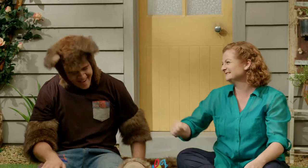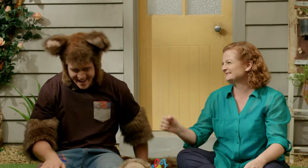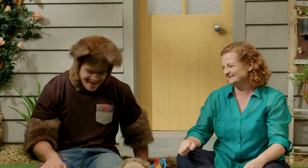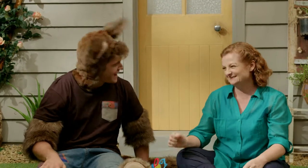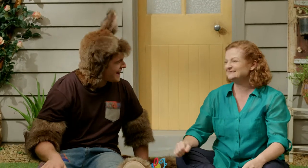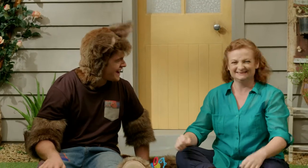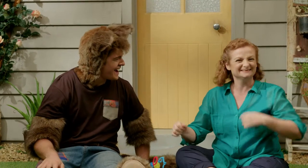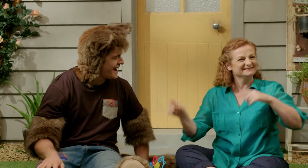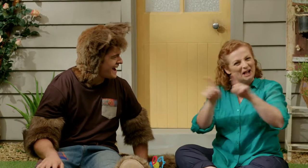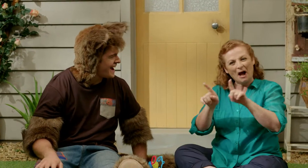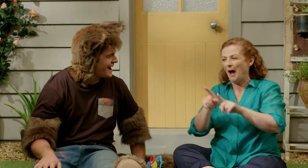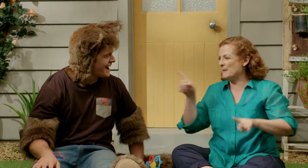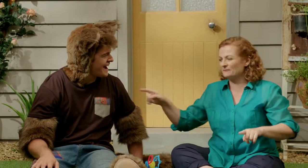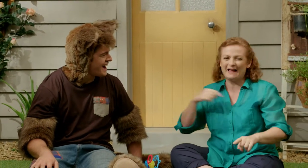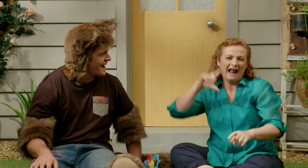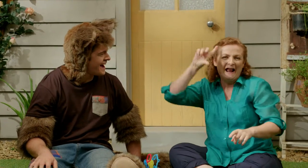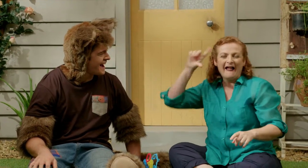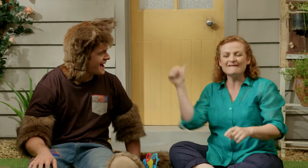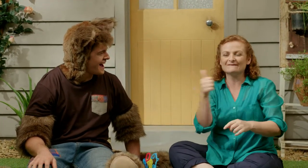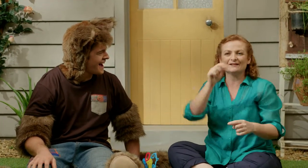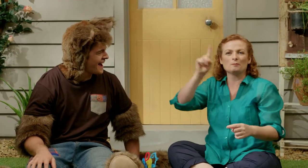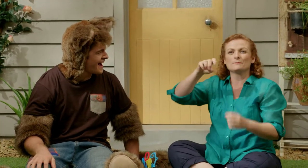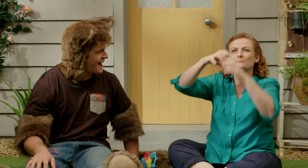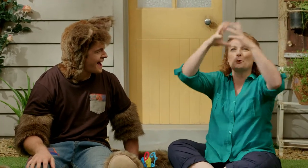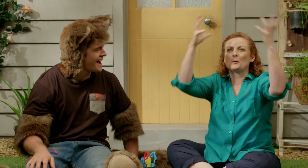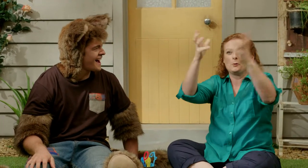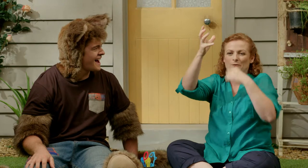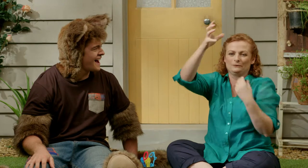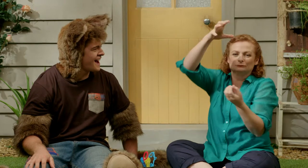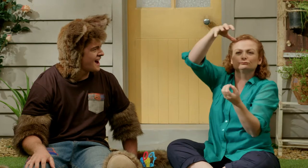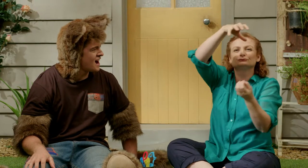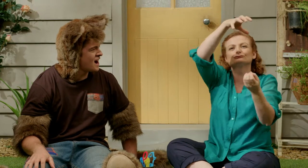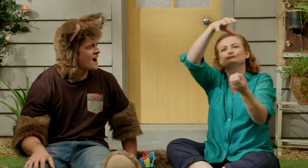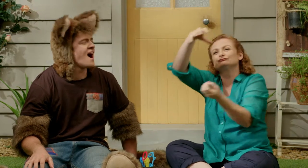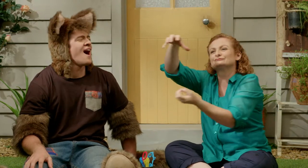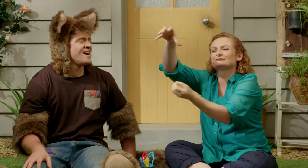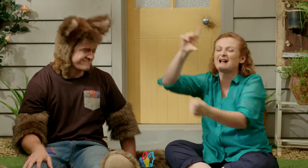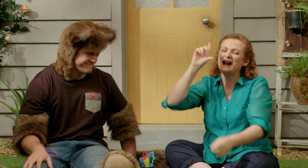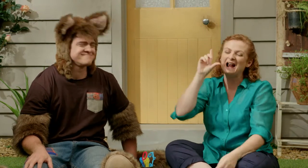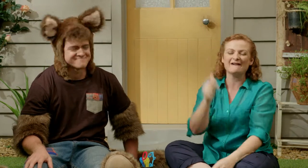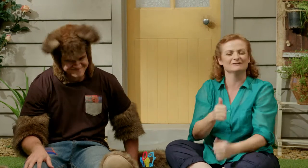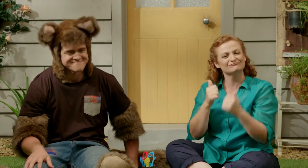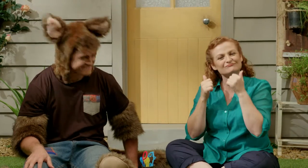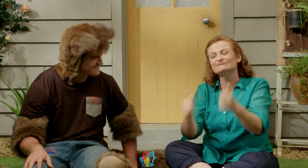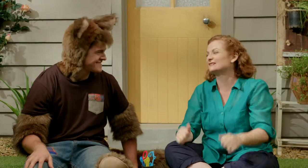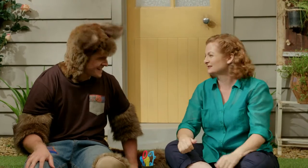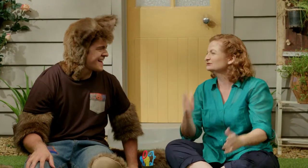Yes, Possum. I loved floating in that hot air balloon. Such a good day.